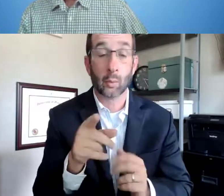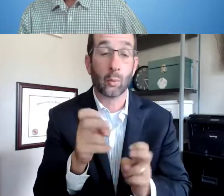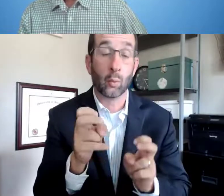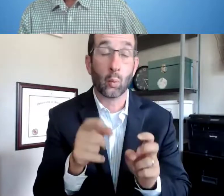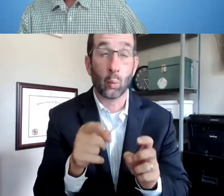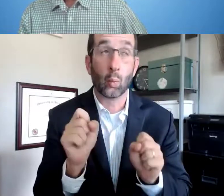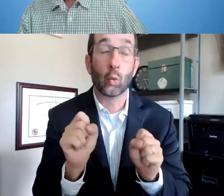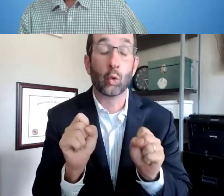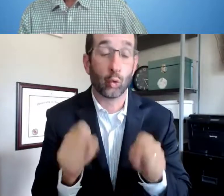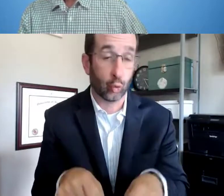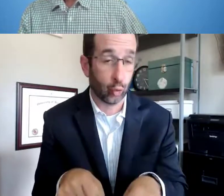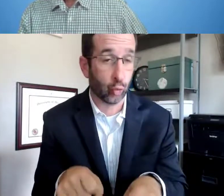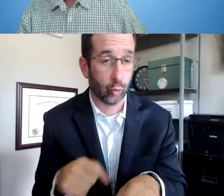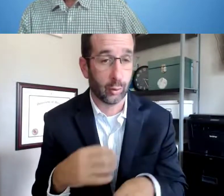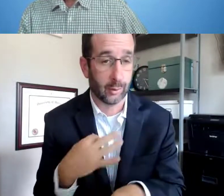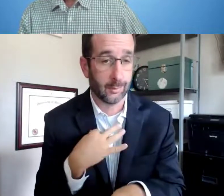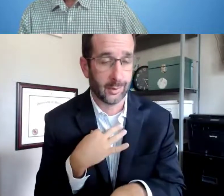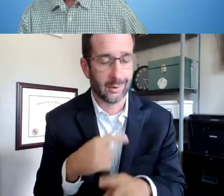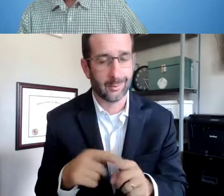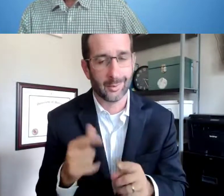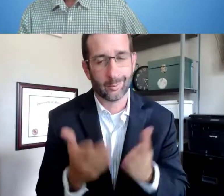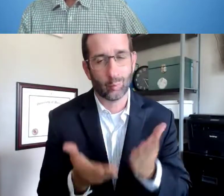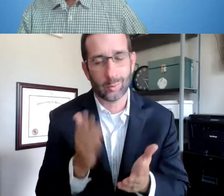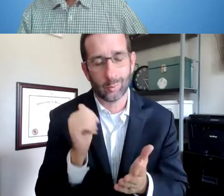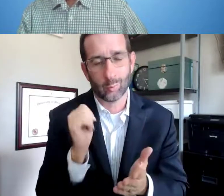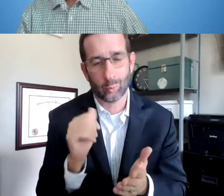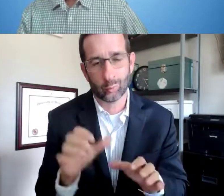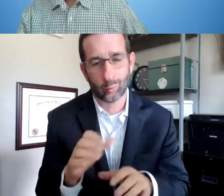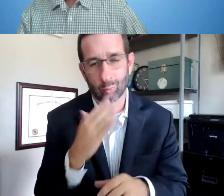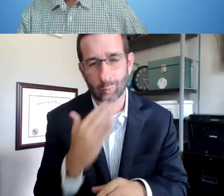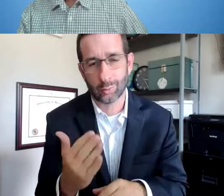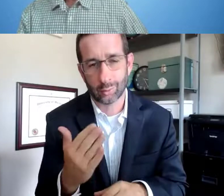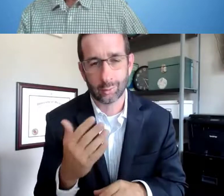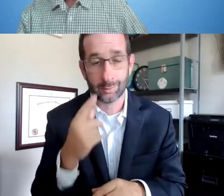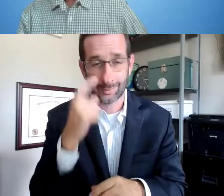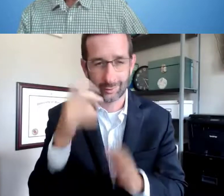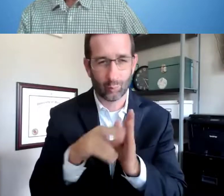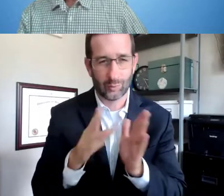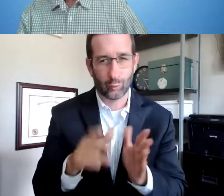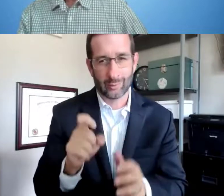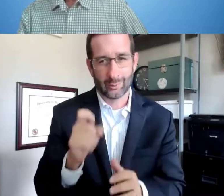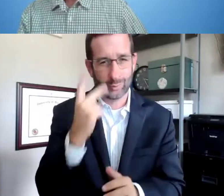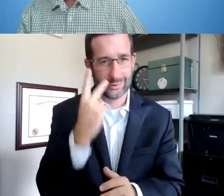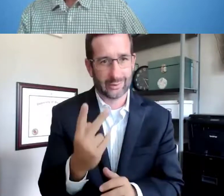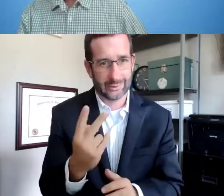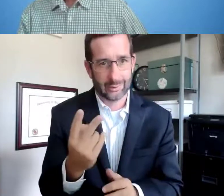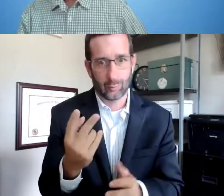Matthew Lockhart: That's a good question. You could apply, but the application may not do well